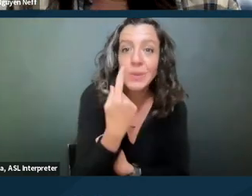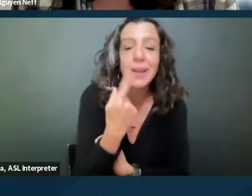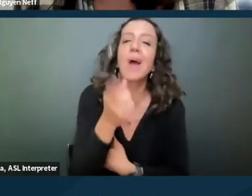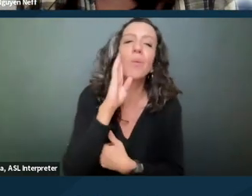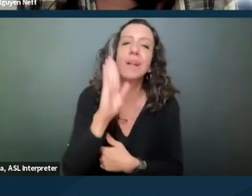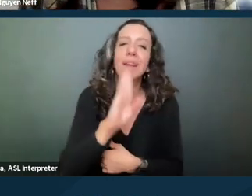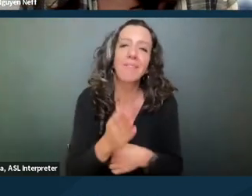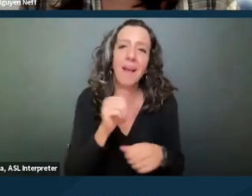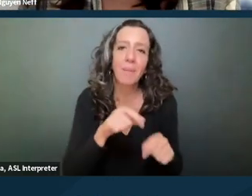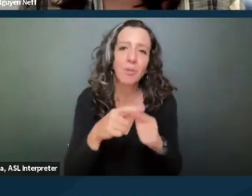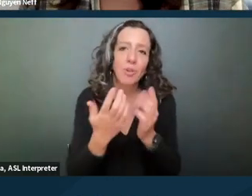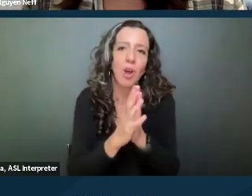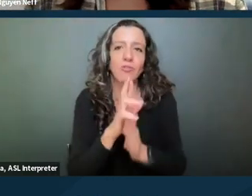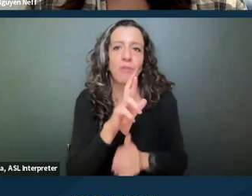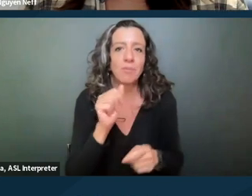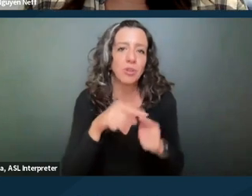a reasonable accommodation to pay less rent.